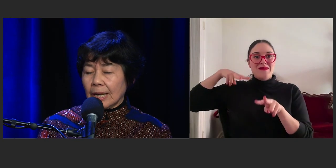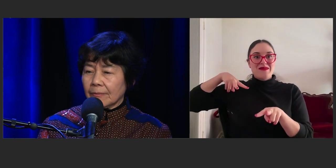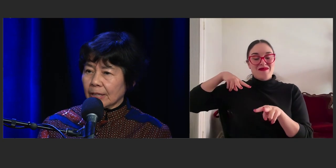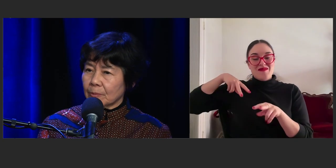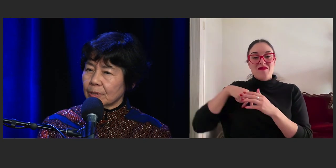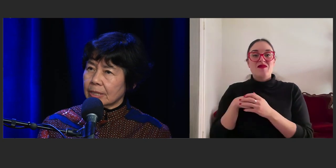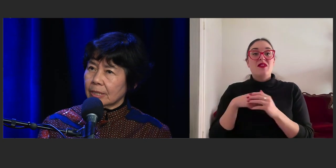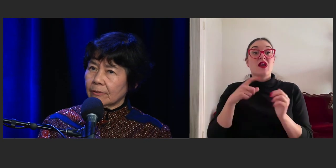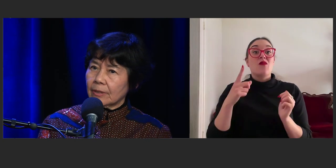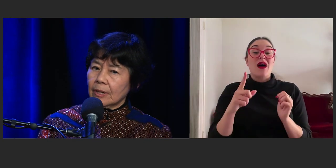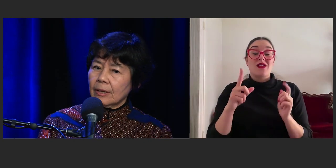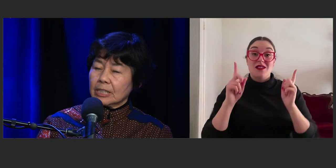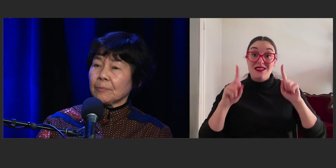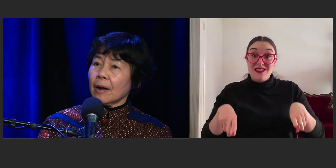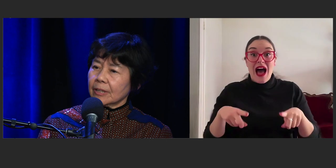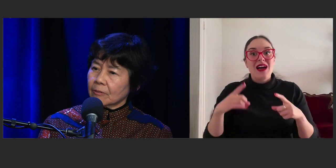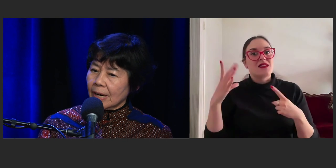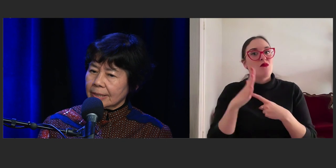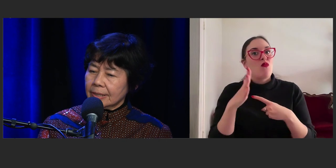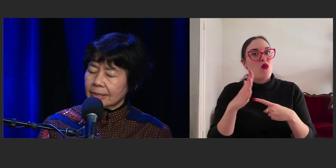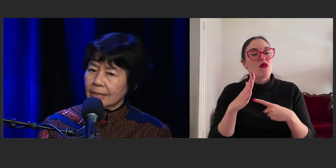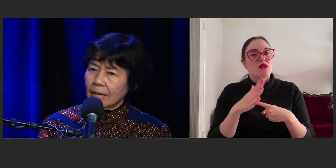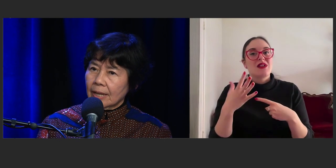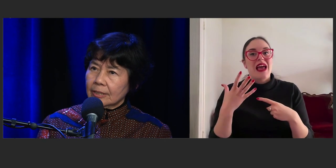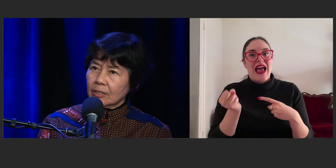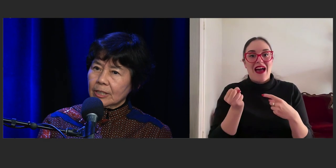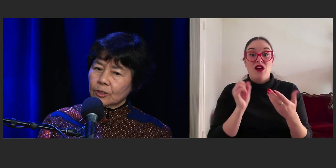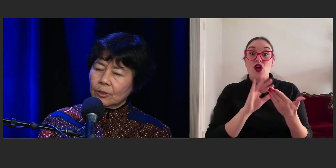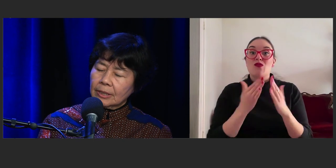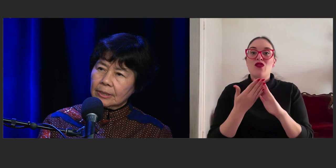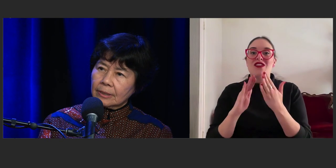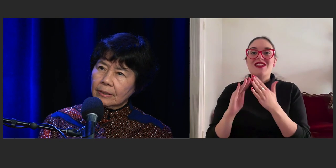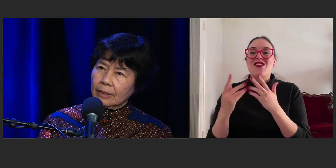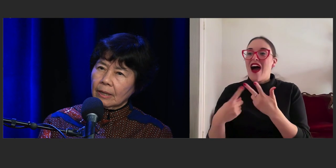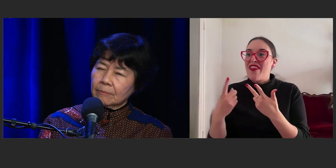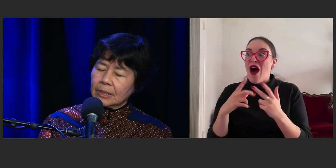to have that community of aspiring writers. And so I joined